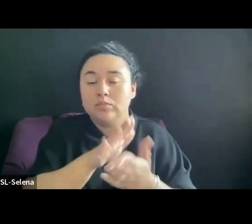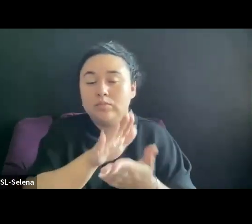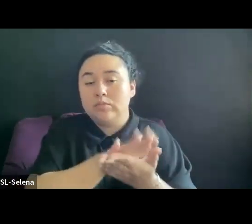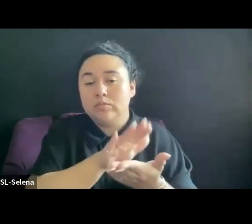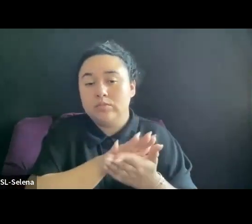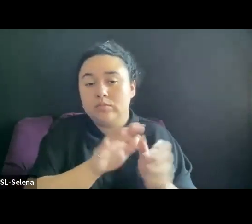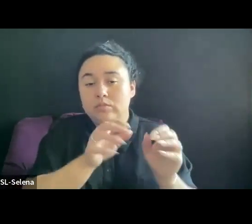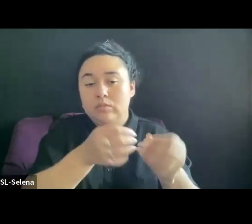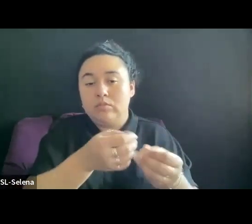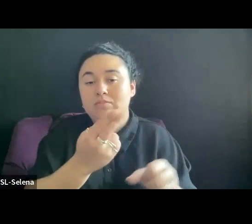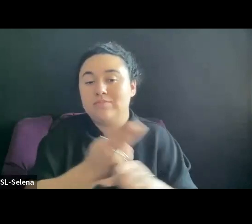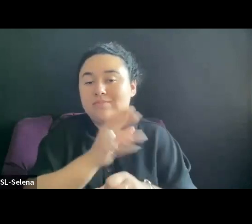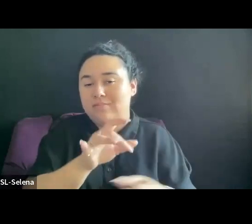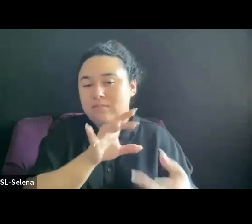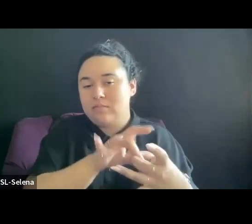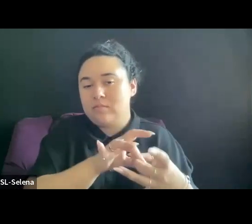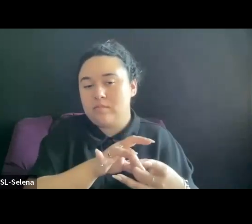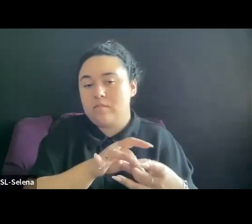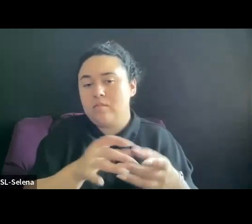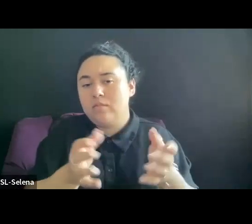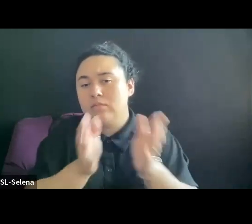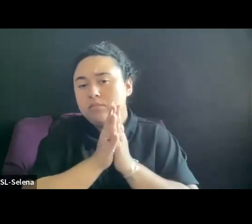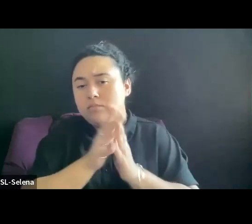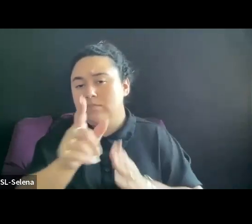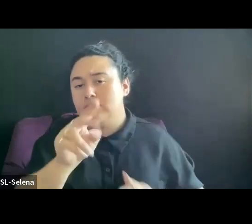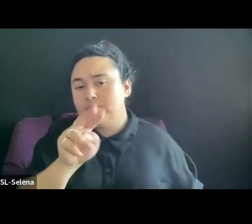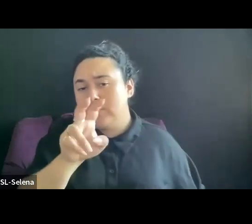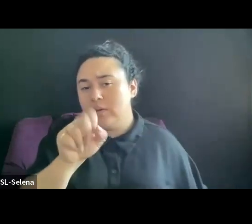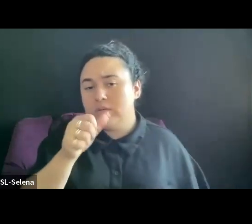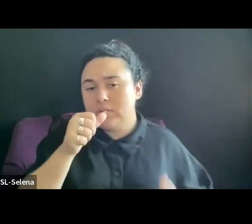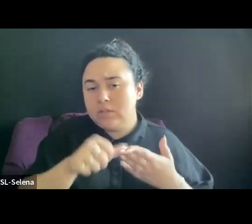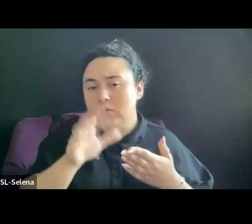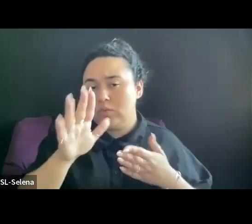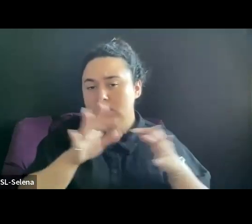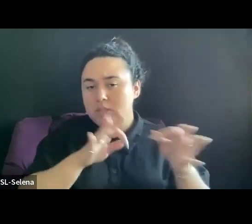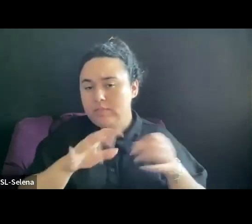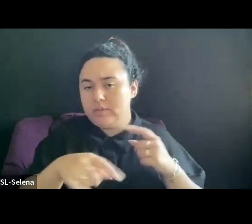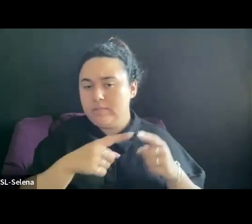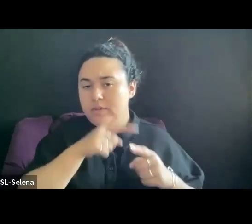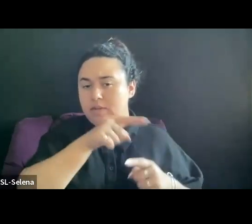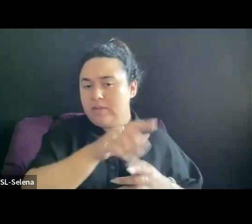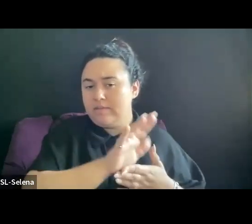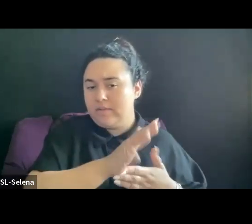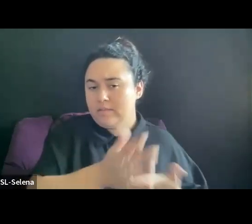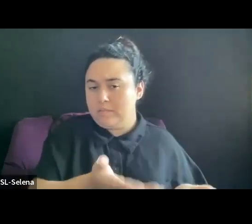ASK IF THEIR NEWSLETTERS WOULD TALK ABOUT YOUR SUBJECT BEING FILMED FOR INSTANCE. EVERY CONNECTION